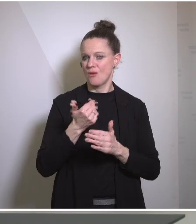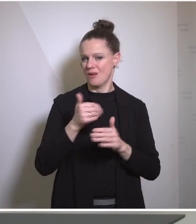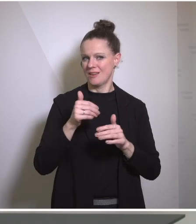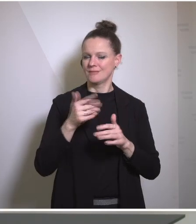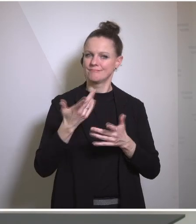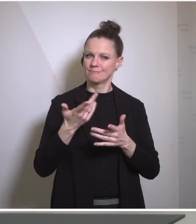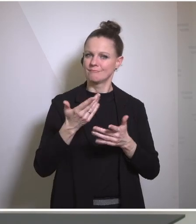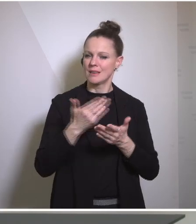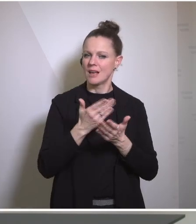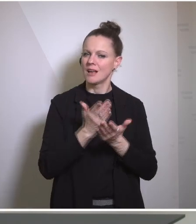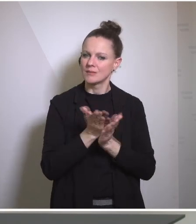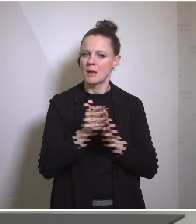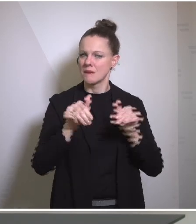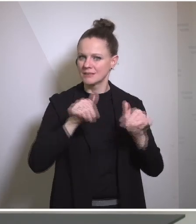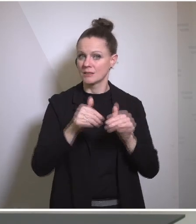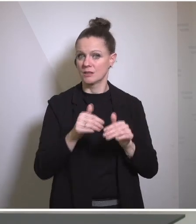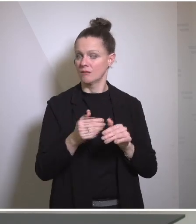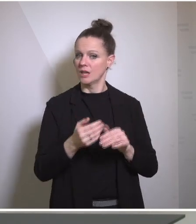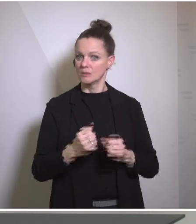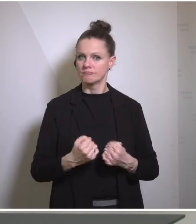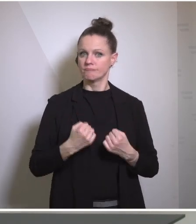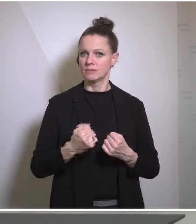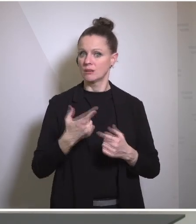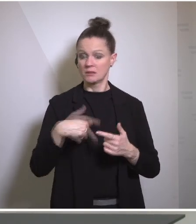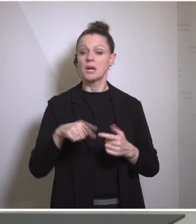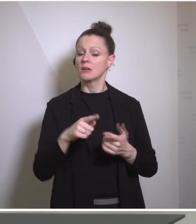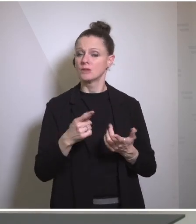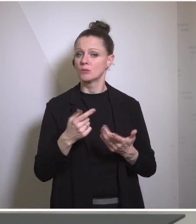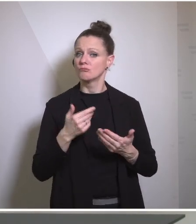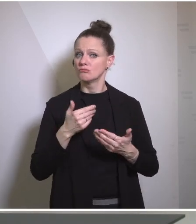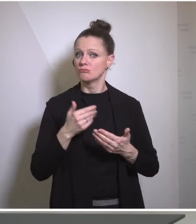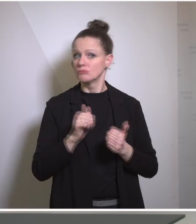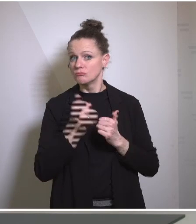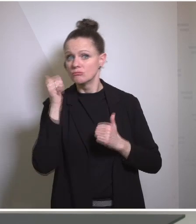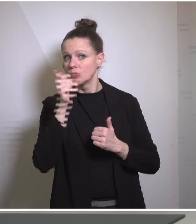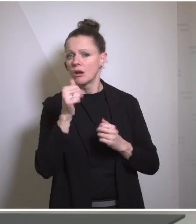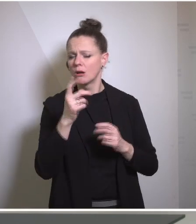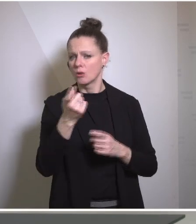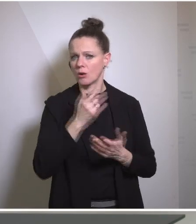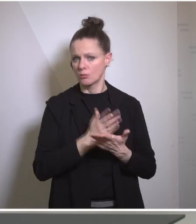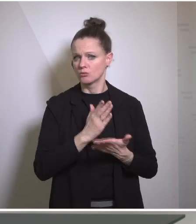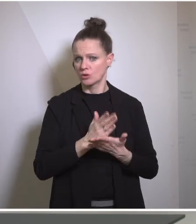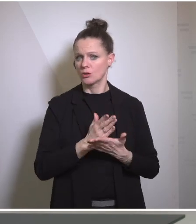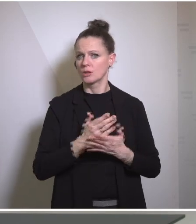stood up and again I would anticipate that happens in the in the in the coming days that process with